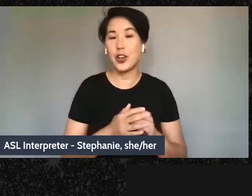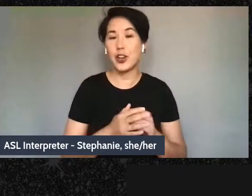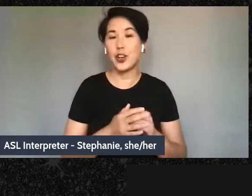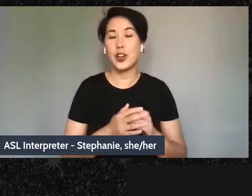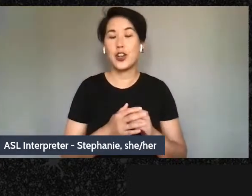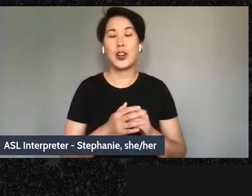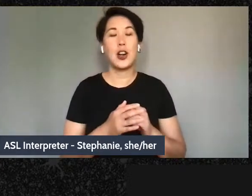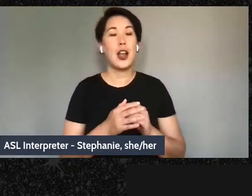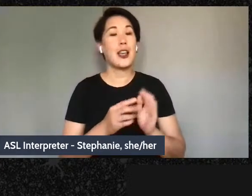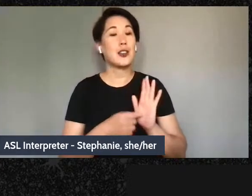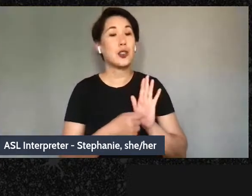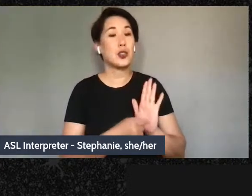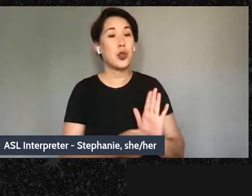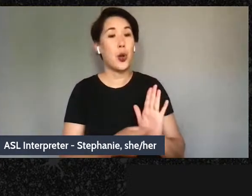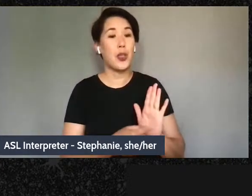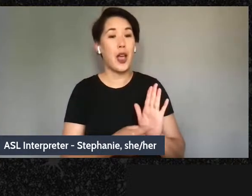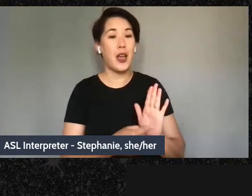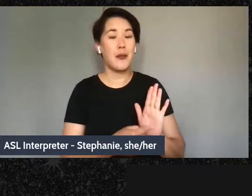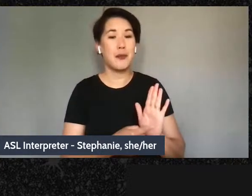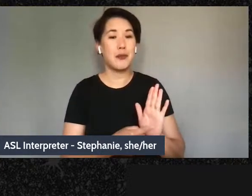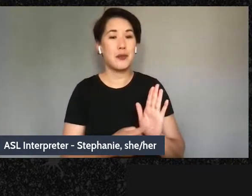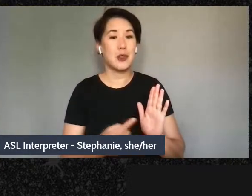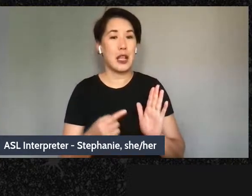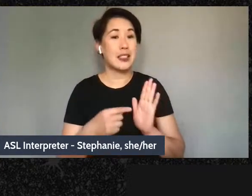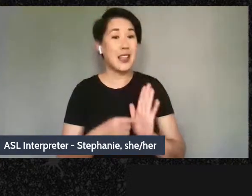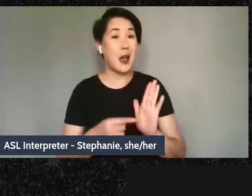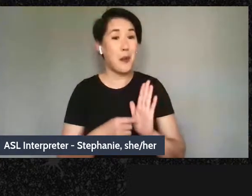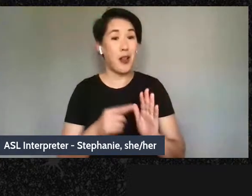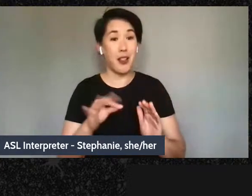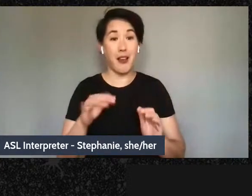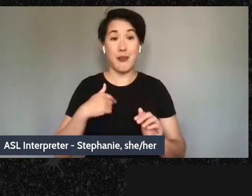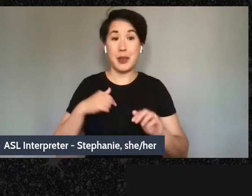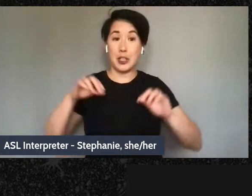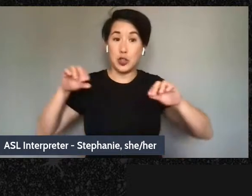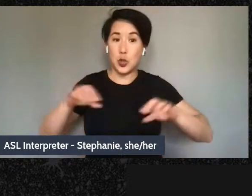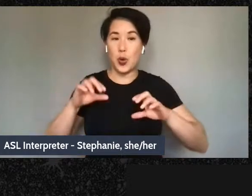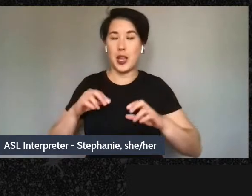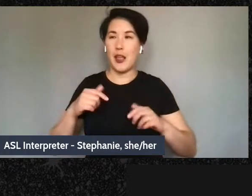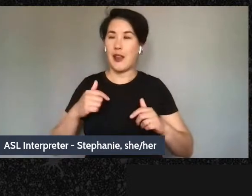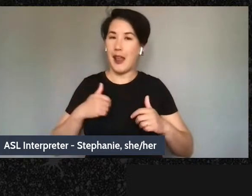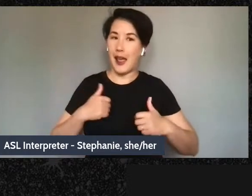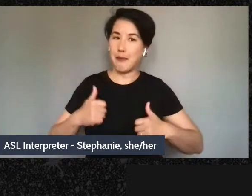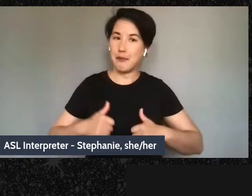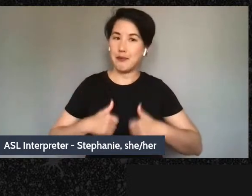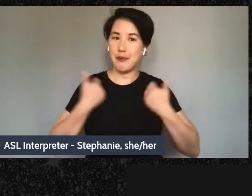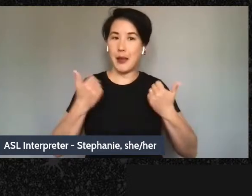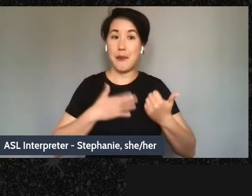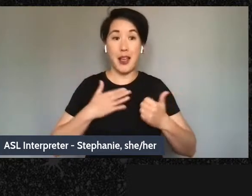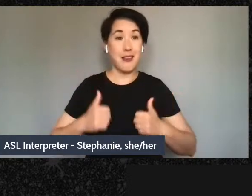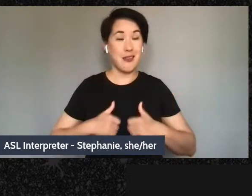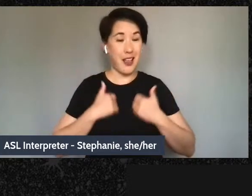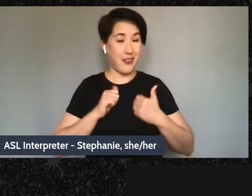an example of me doing it and me living it uh and me actually being vocal about my process